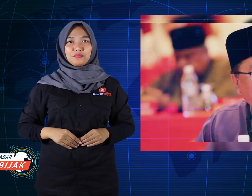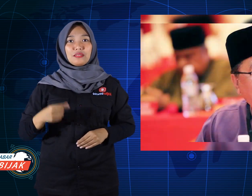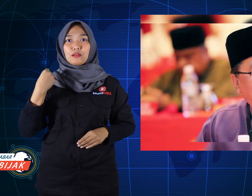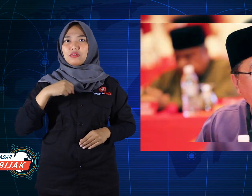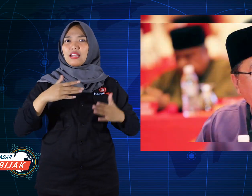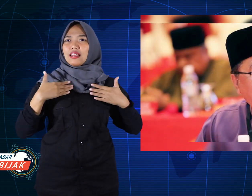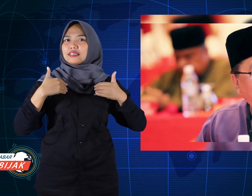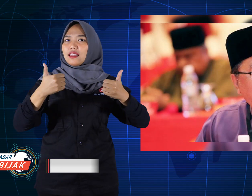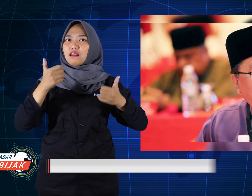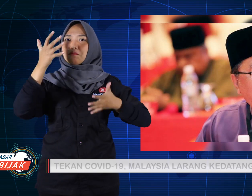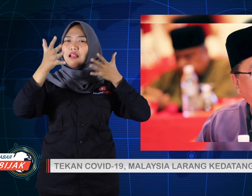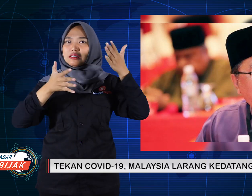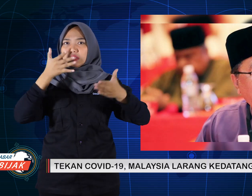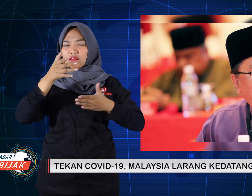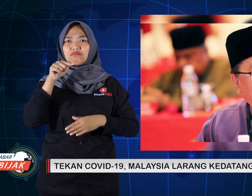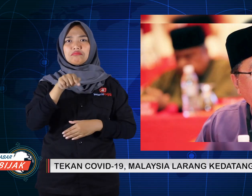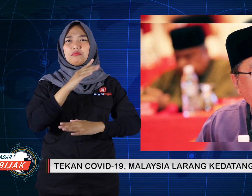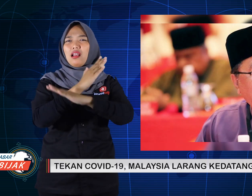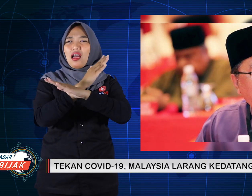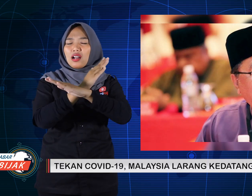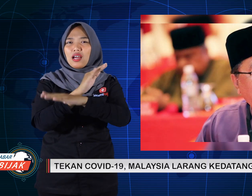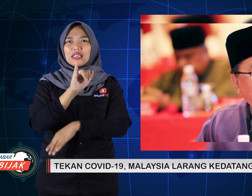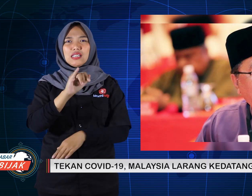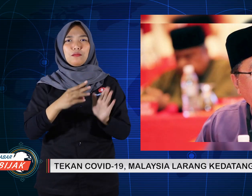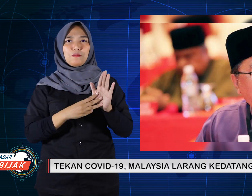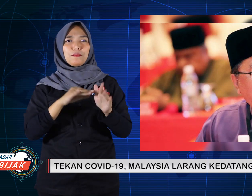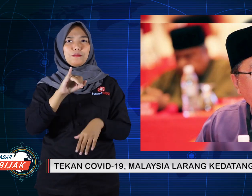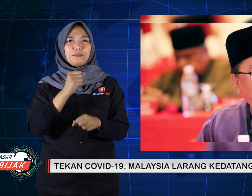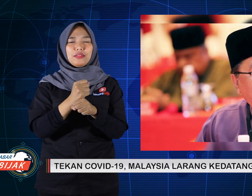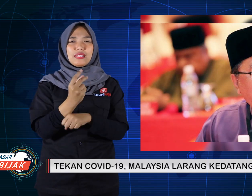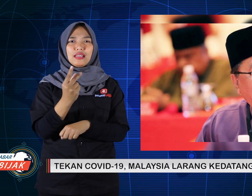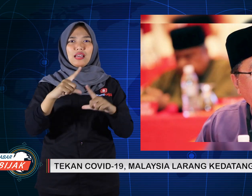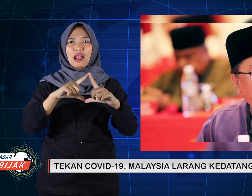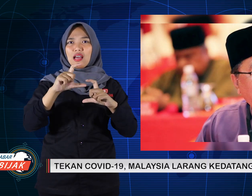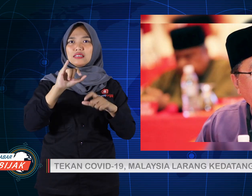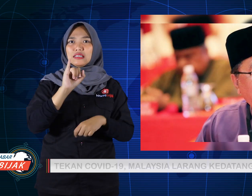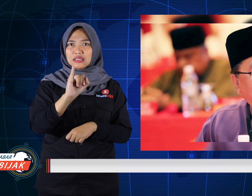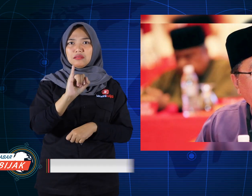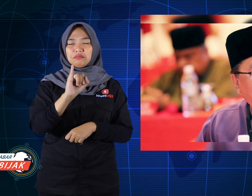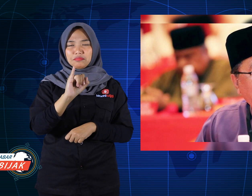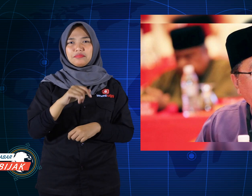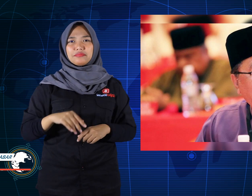Ministry of Health Malaysia, prohibit the immigration,